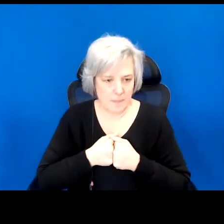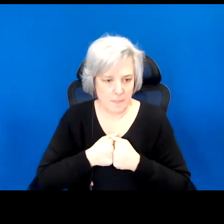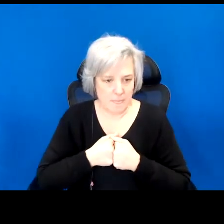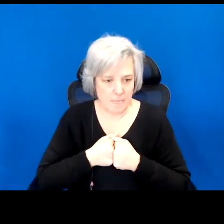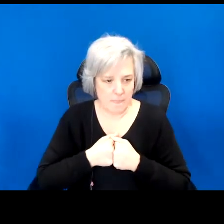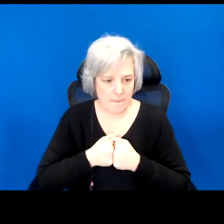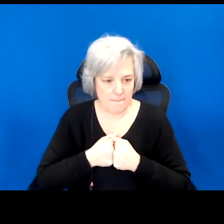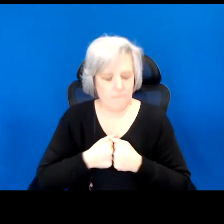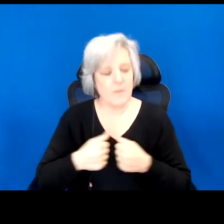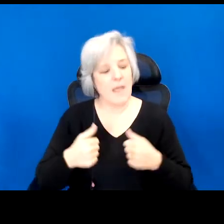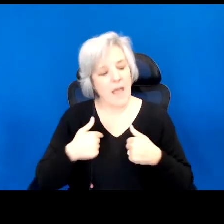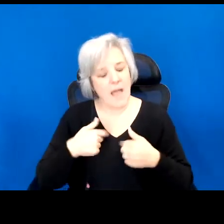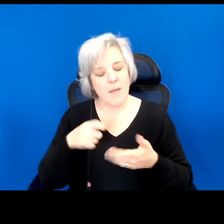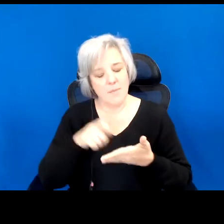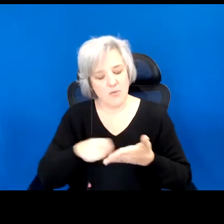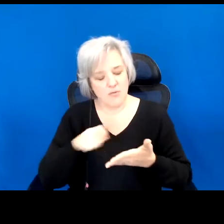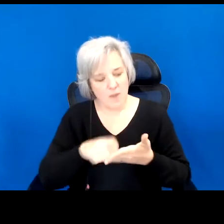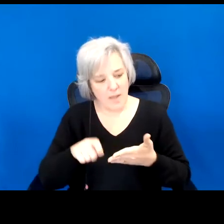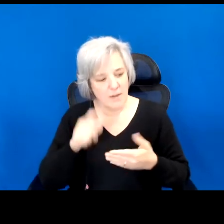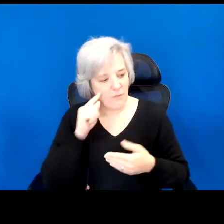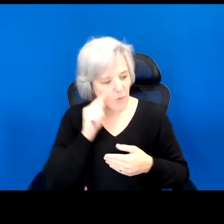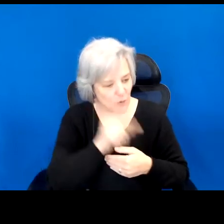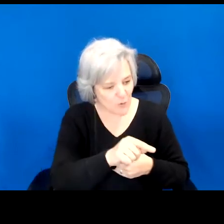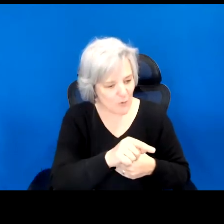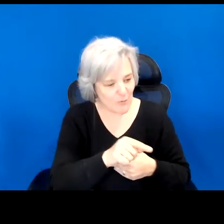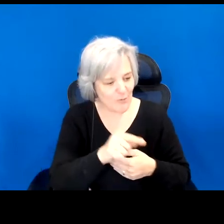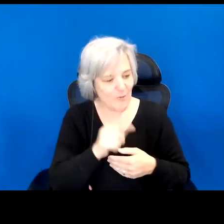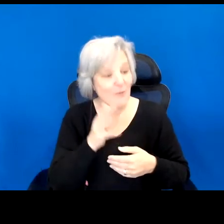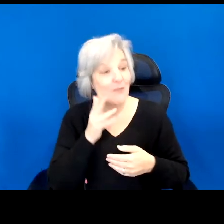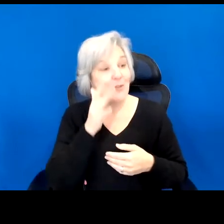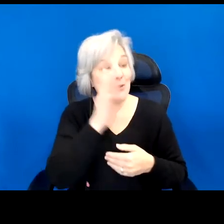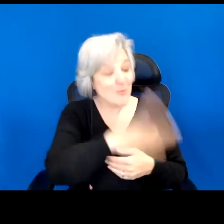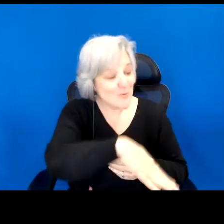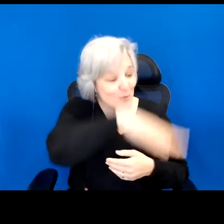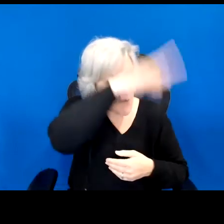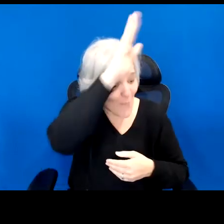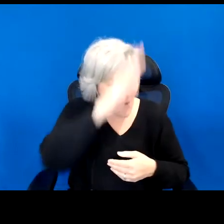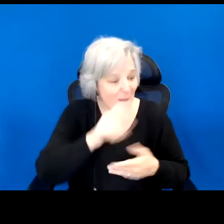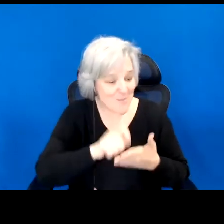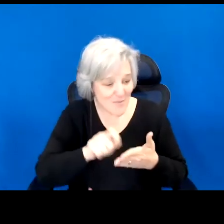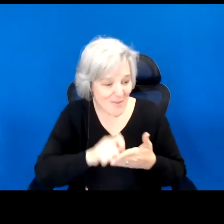I'm writing to you, and to future you. I am writing to the six-year-old girl you